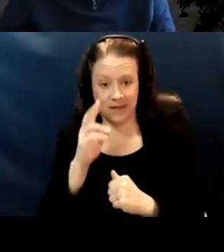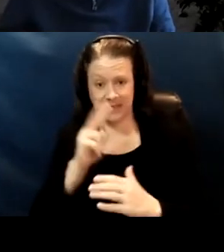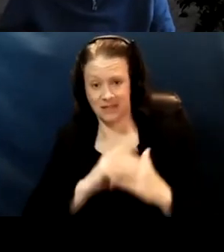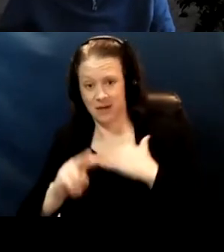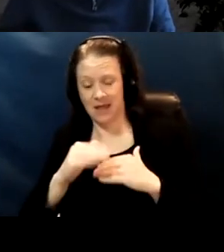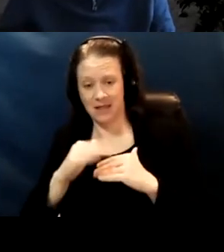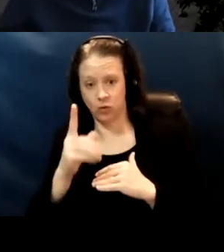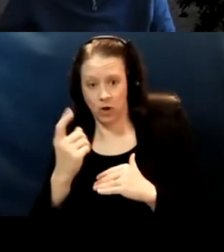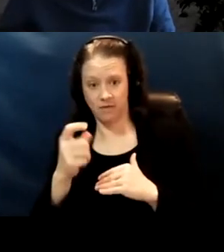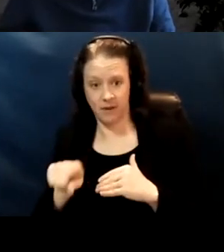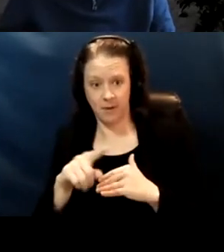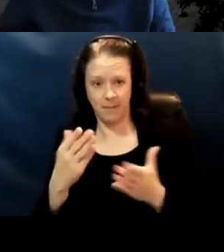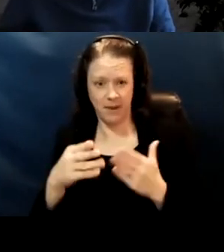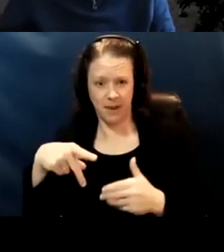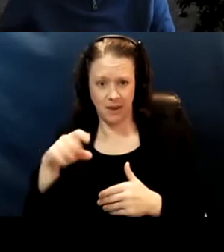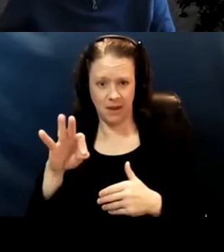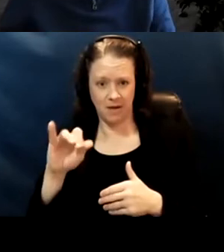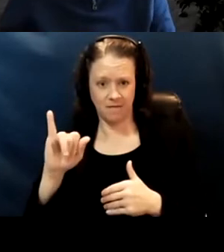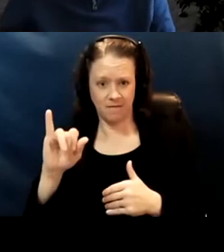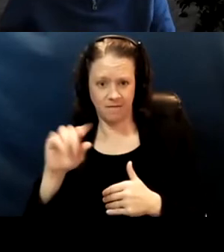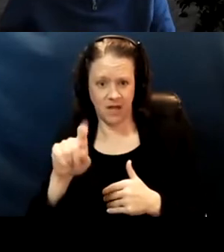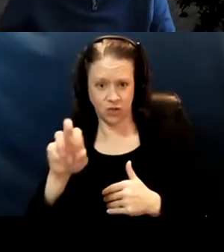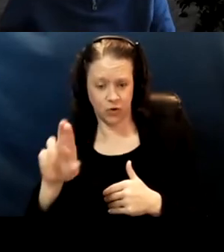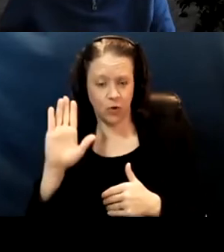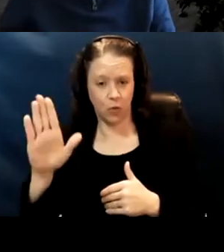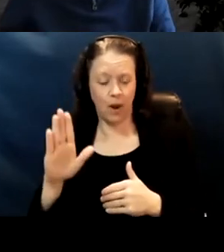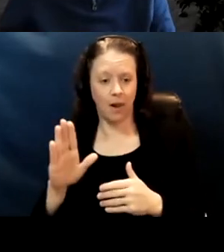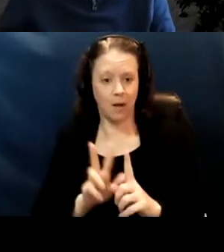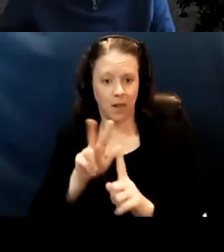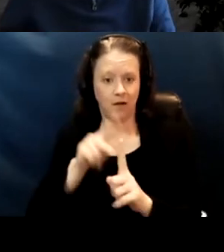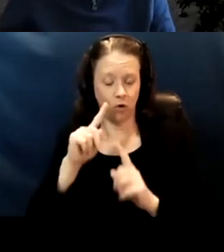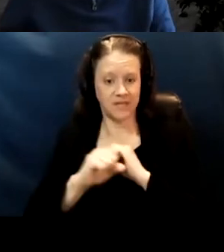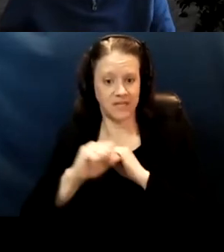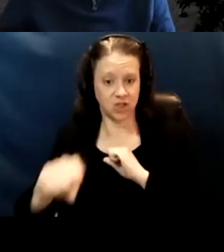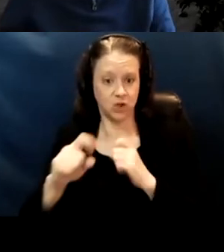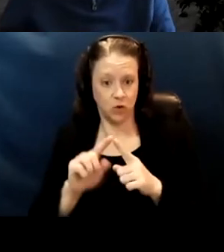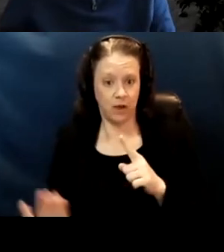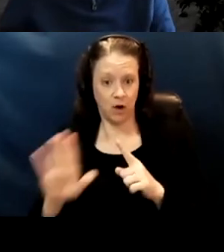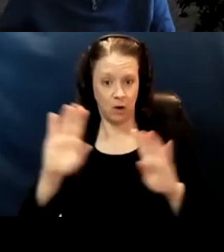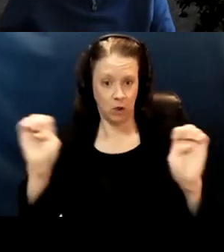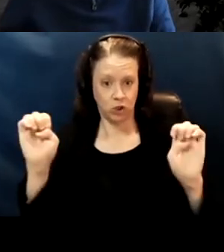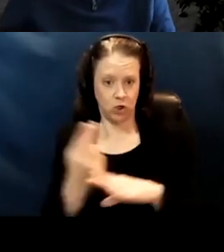I think maybe Pfizer is going to be applying soon for an extension to its emergency use authorization.